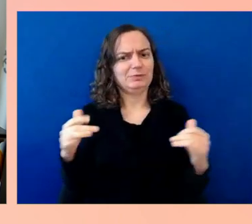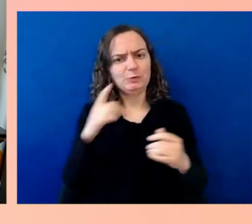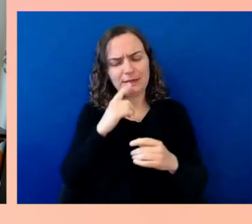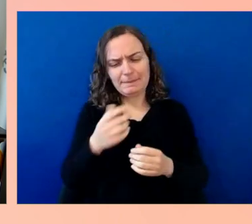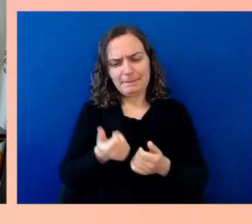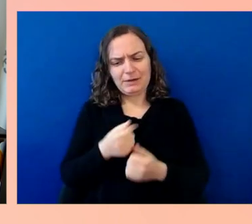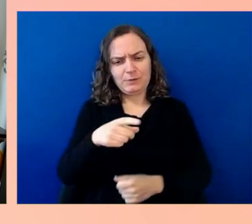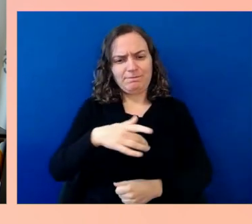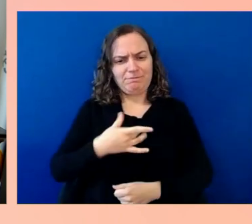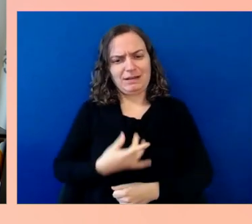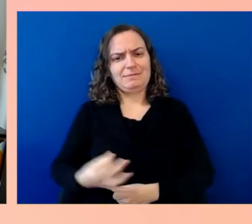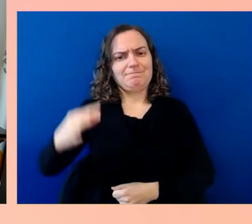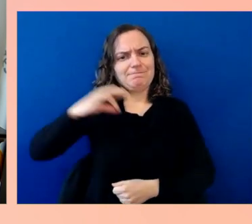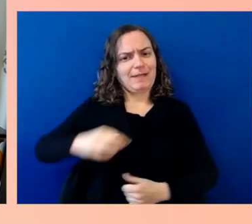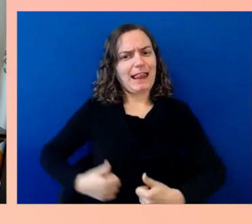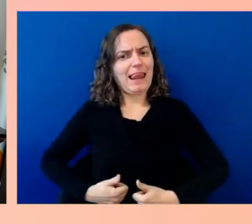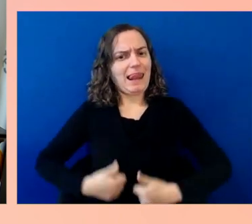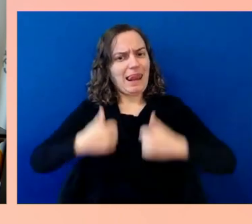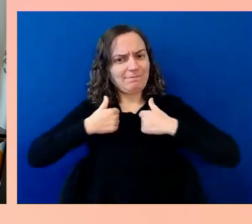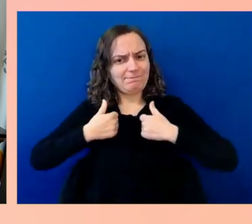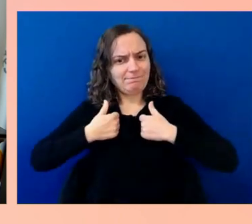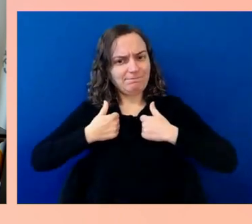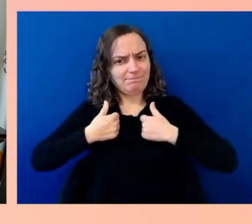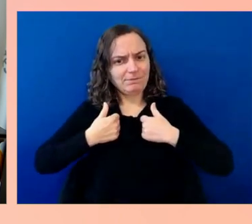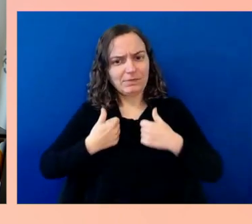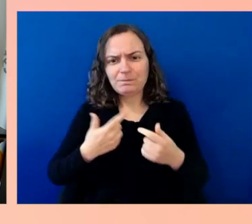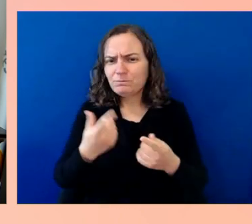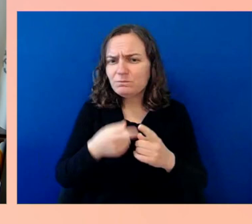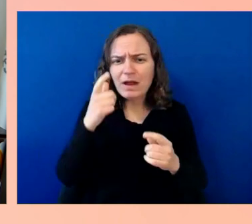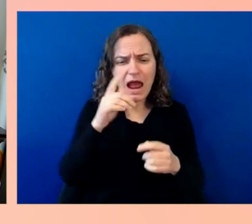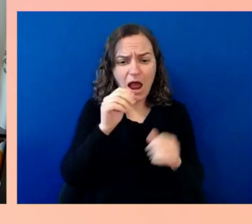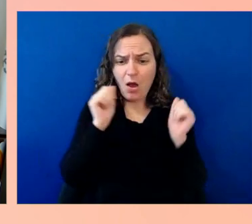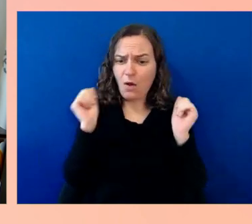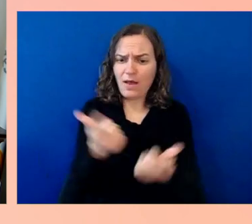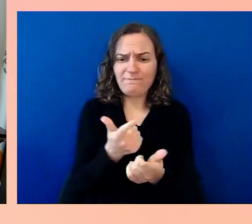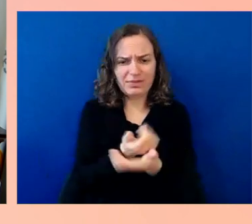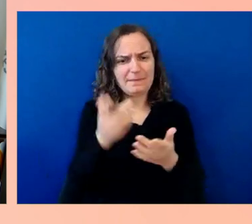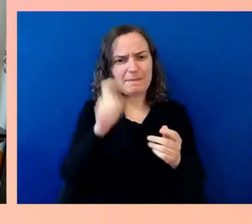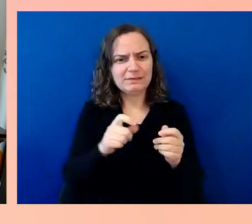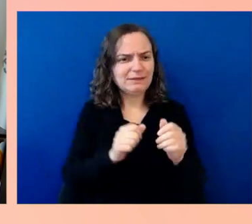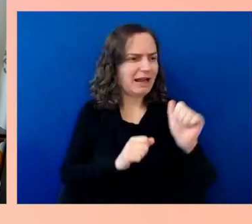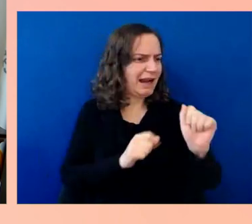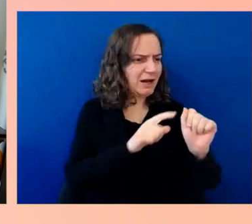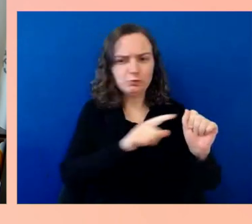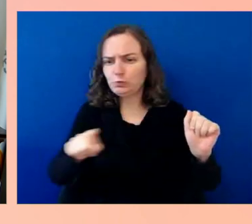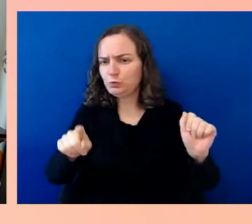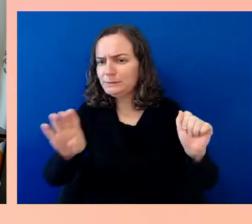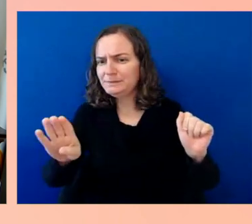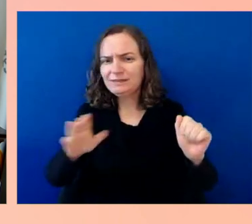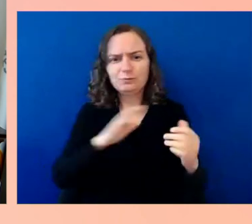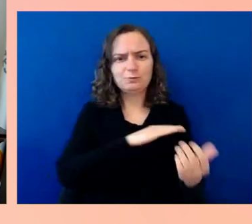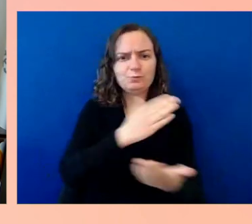We view our responsibilities as the Department of Transportation as making good on that fundamental right,